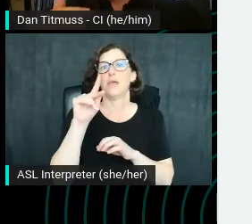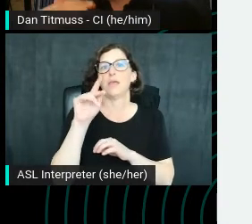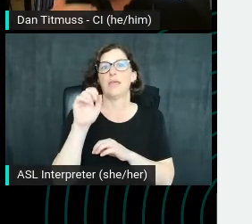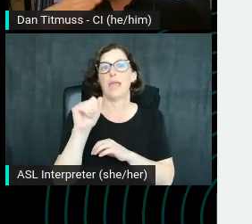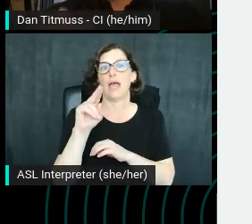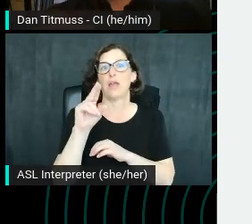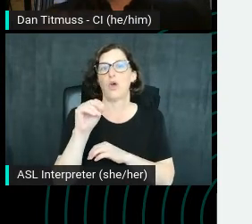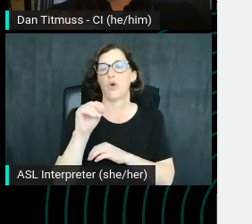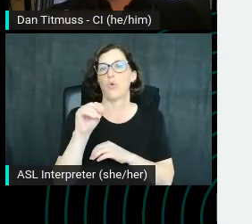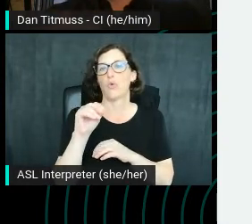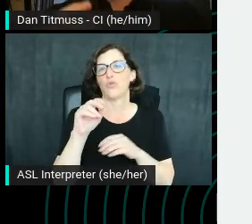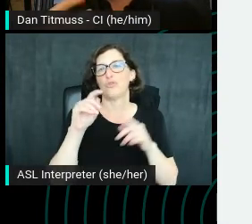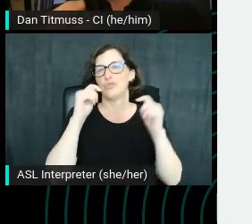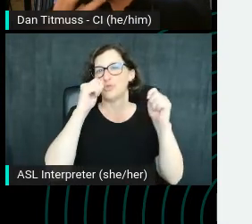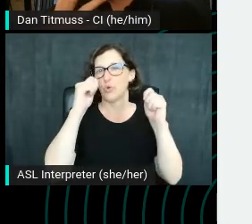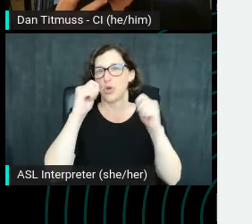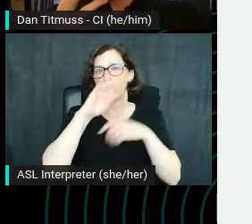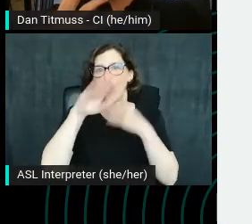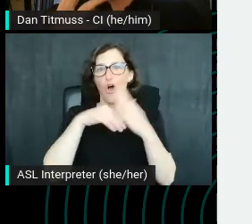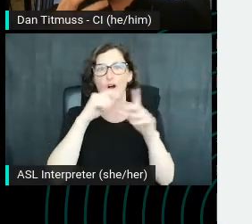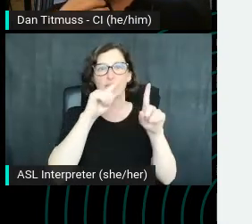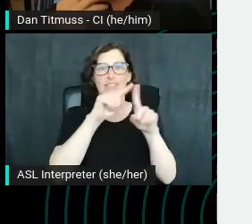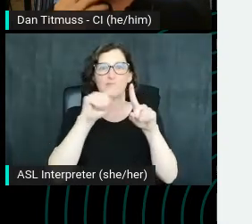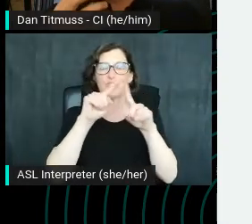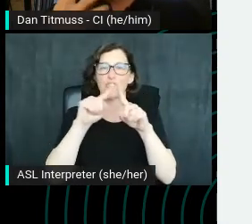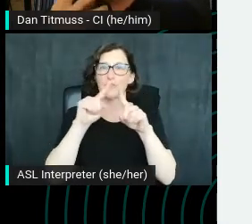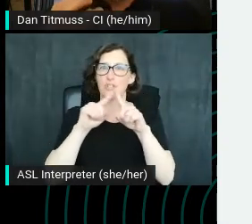All of these different searches here are you know a really good